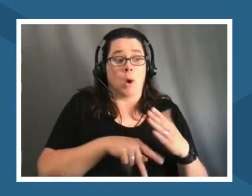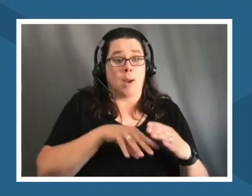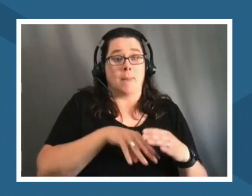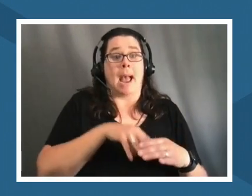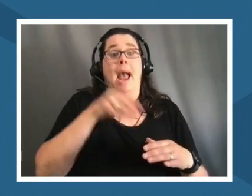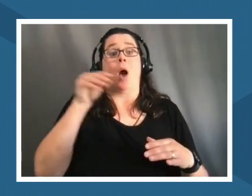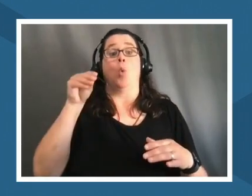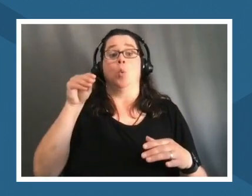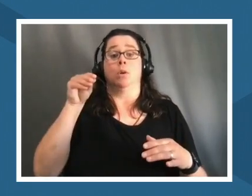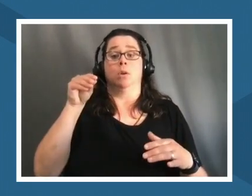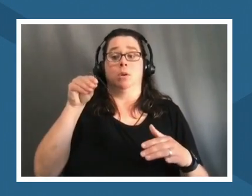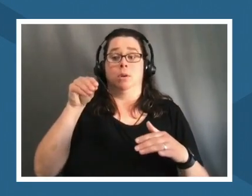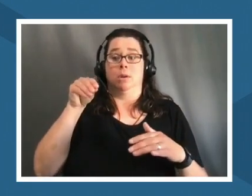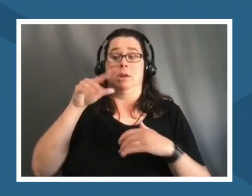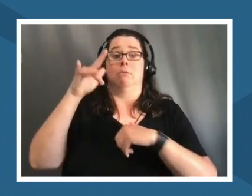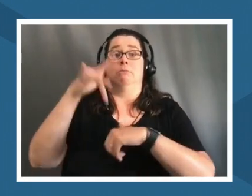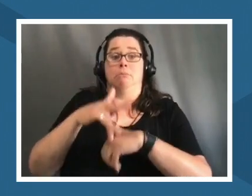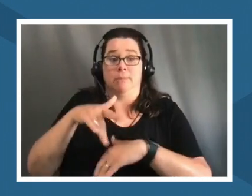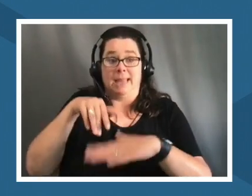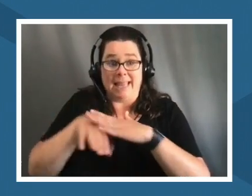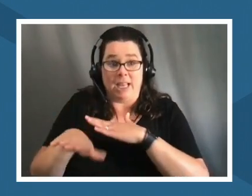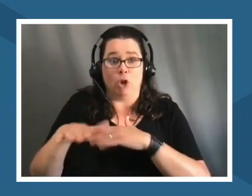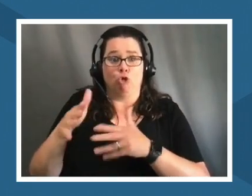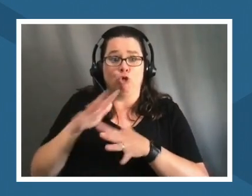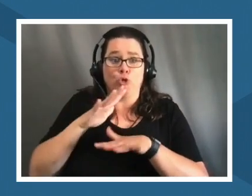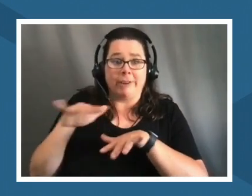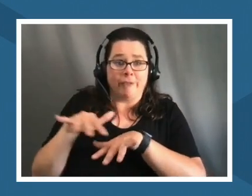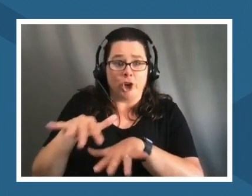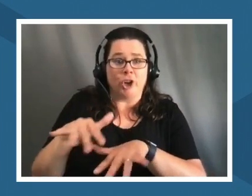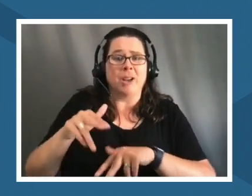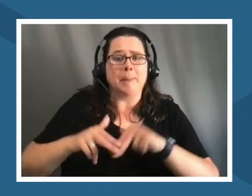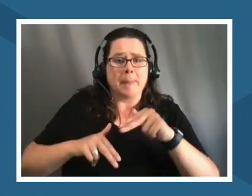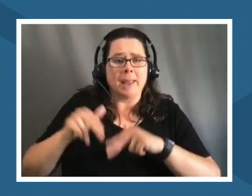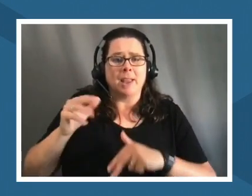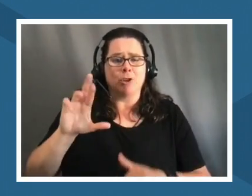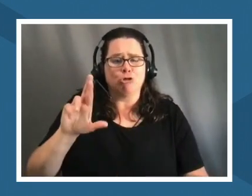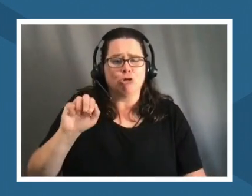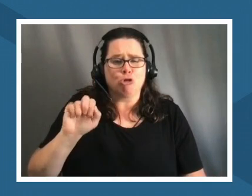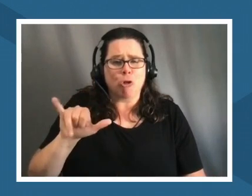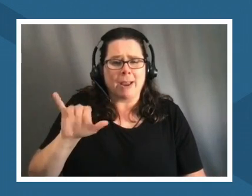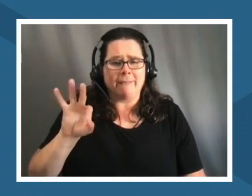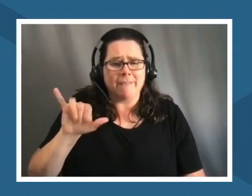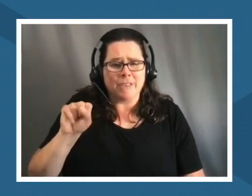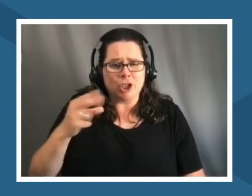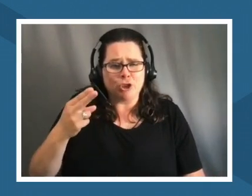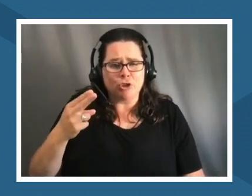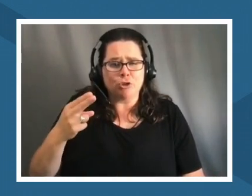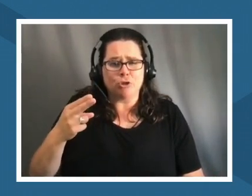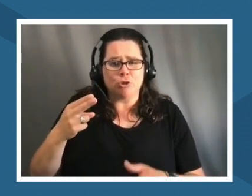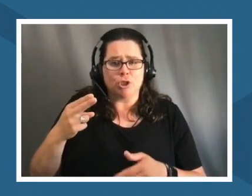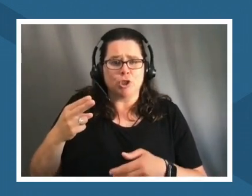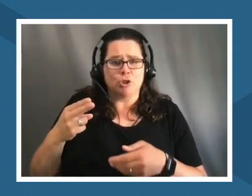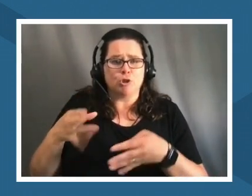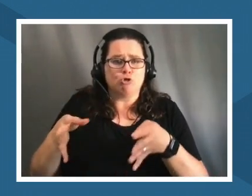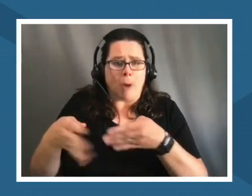the river and they were building crayfish traps and we learned about um